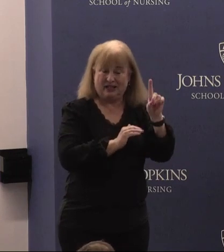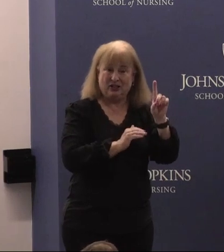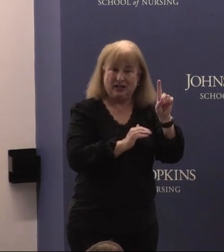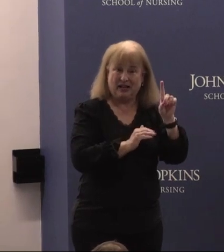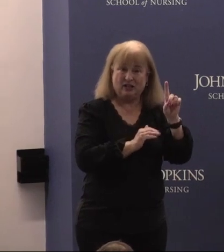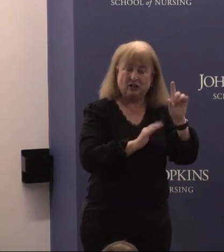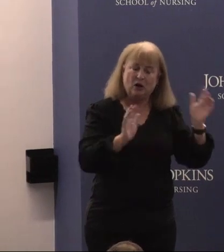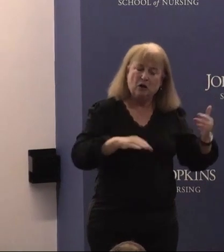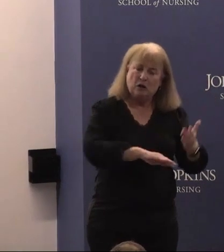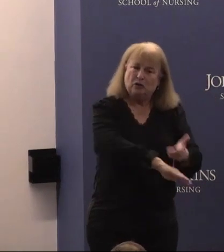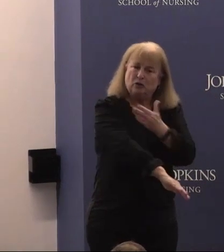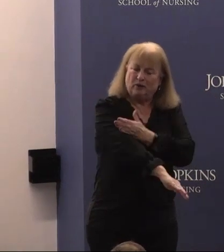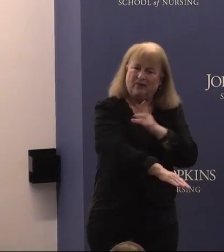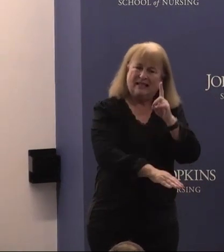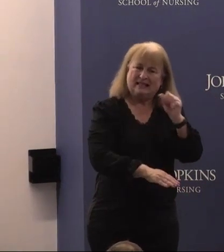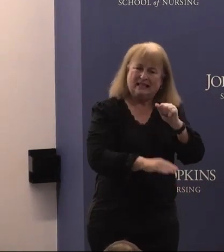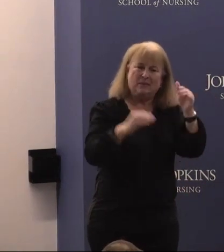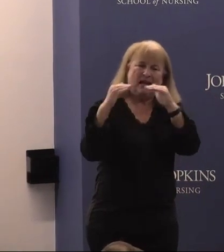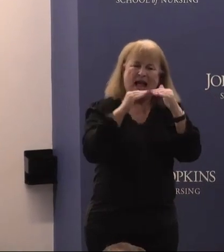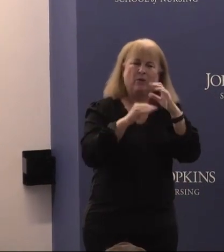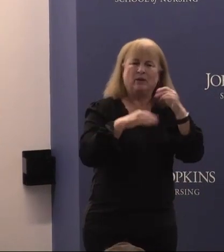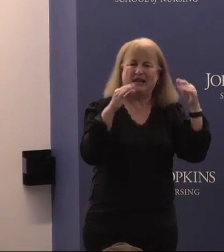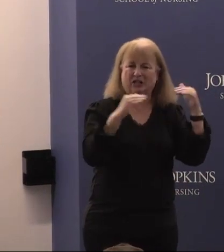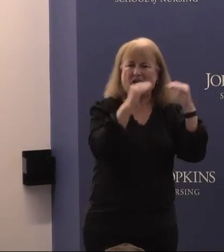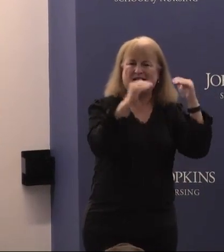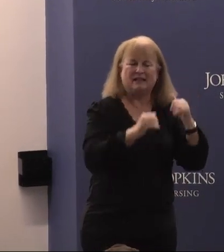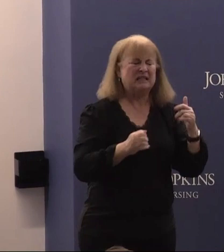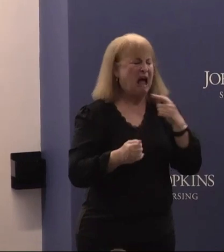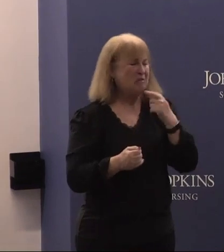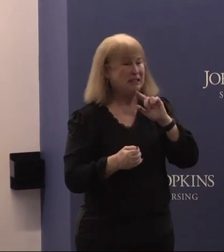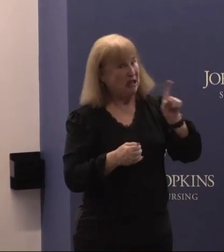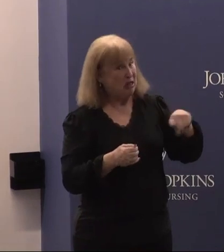advance disability, equity and justice. In fact, I would say it's the only one. We're just being